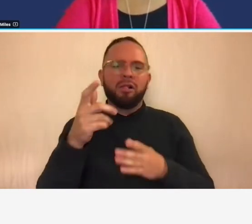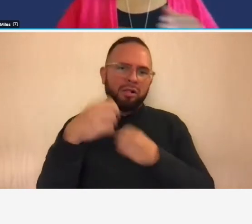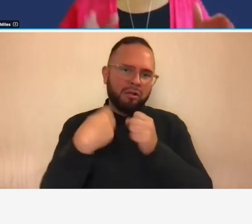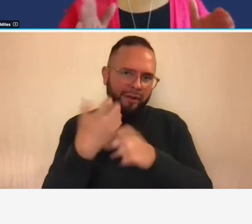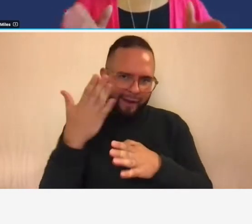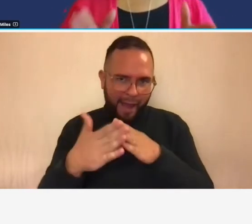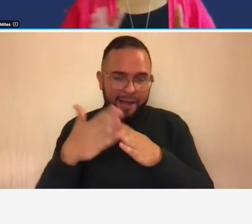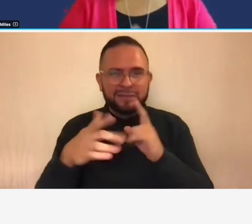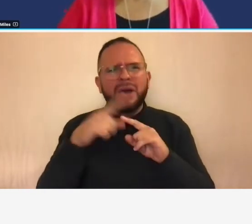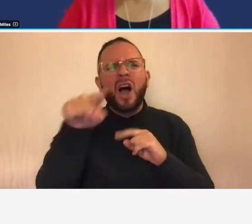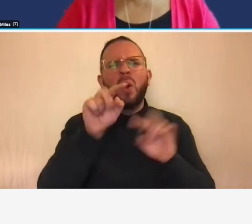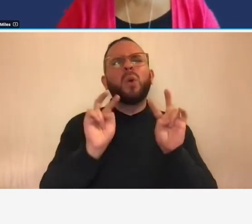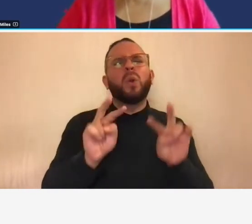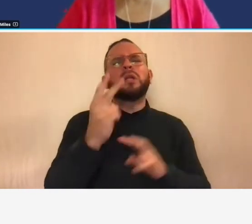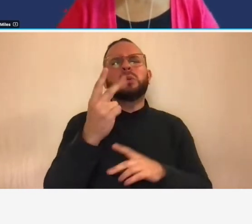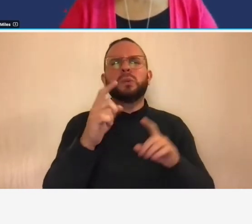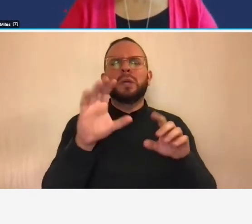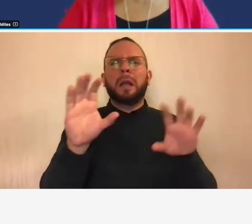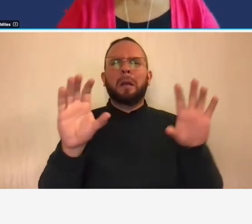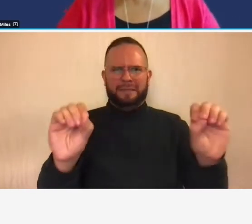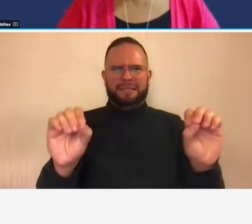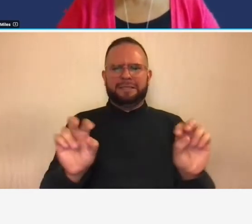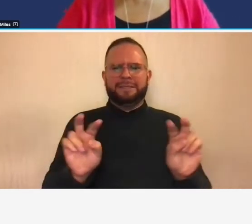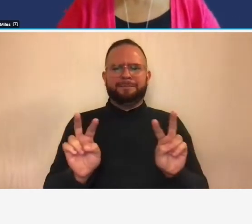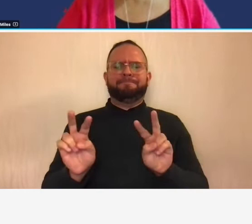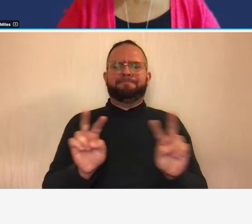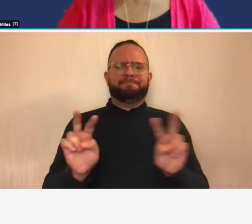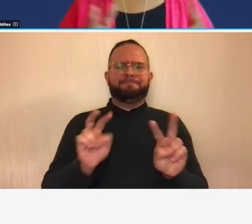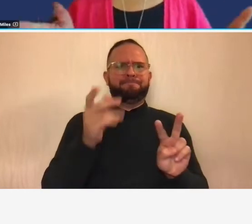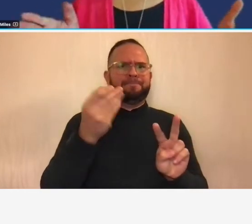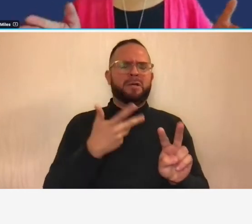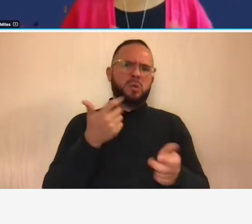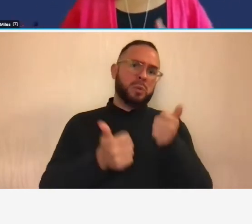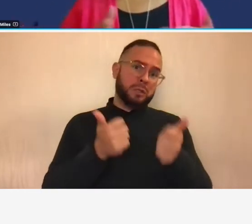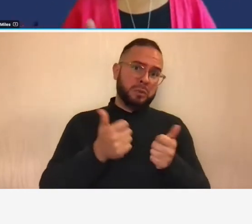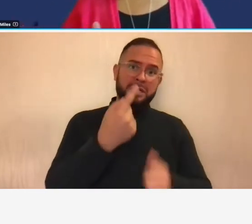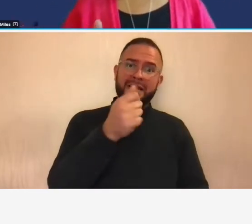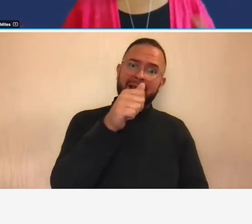which of these two companies are gaap compliant or maybe none of them are maybe both of them are